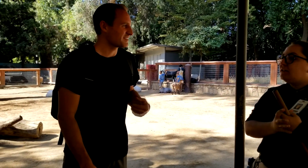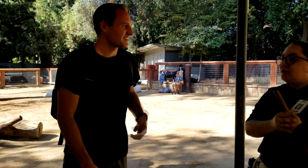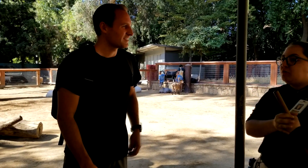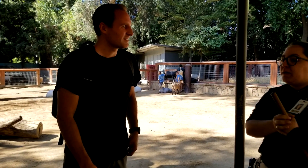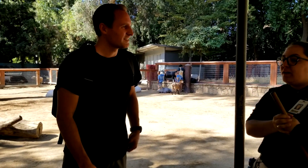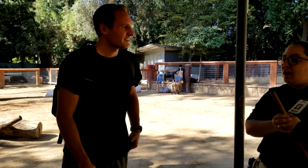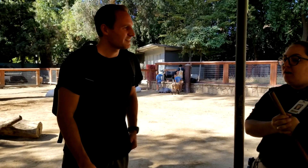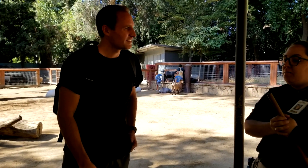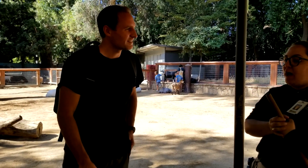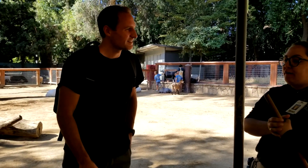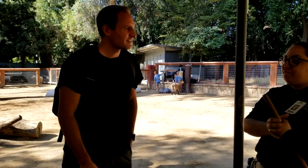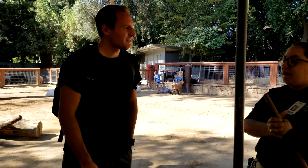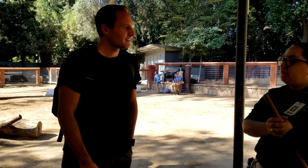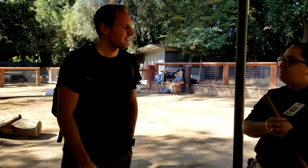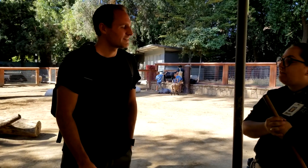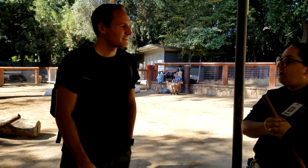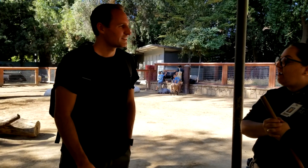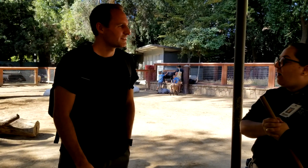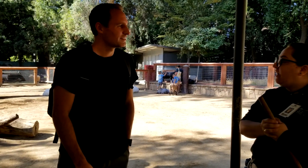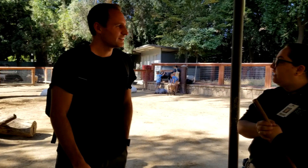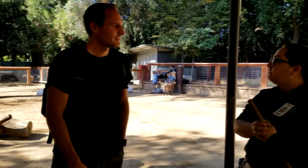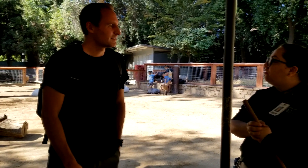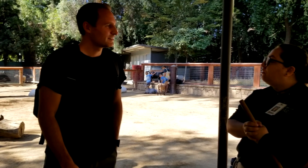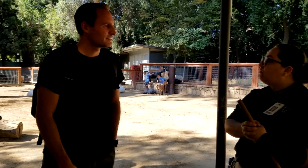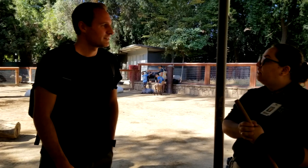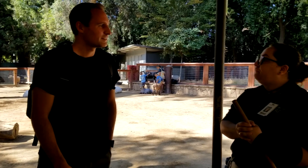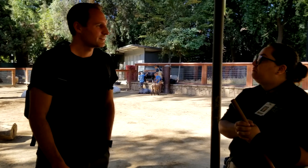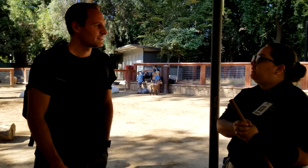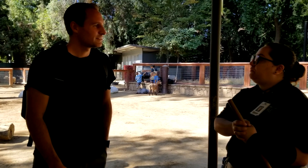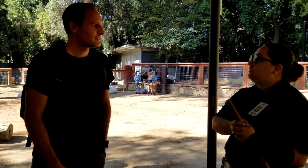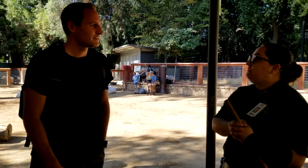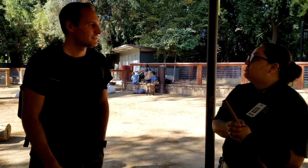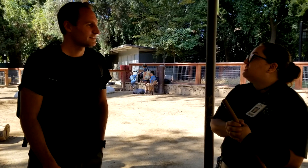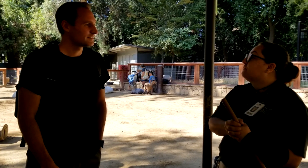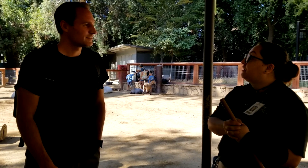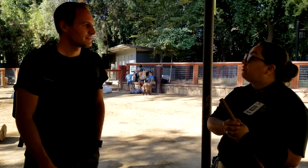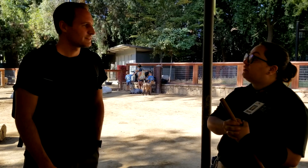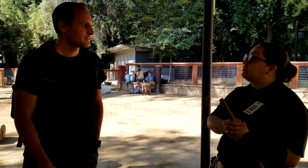A little bit, um, I found that I know quite a few people, even just here that know a little